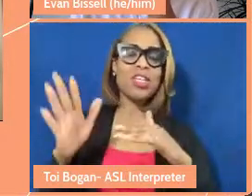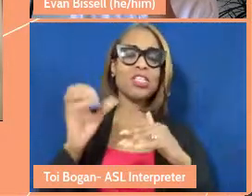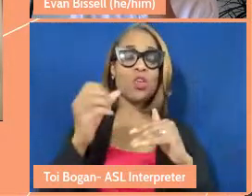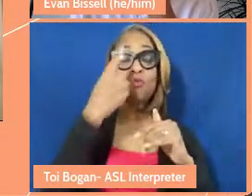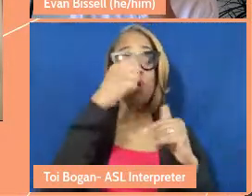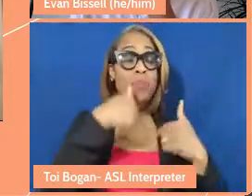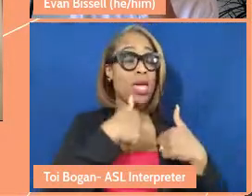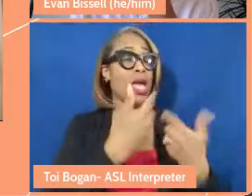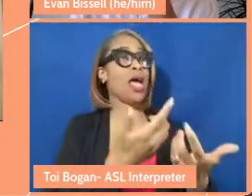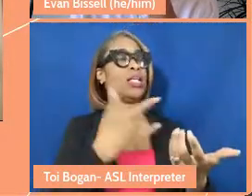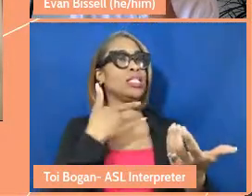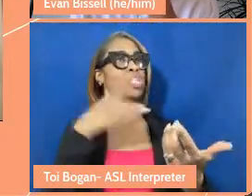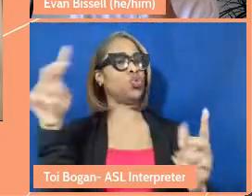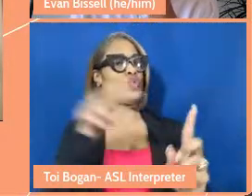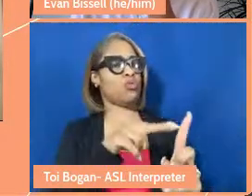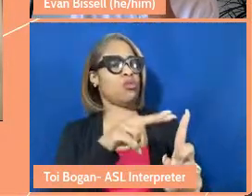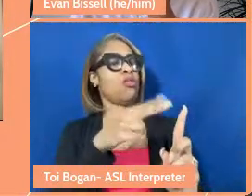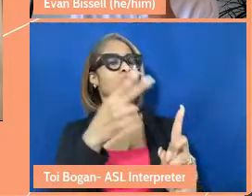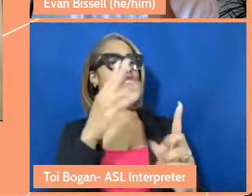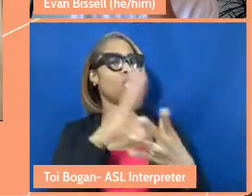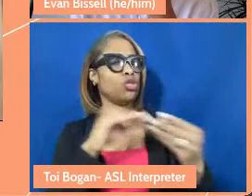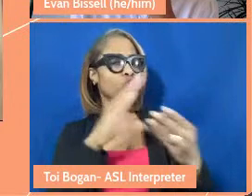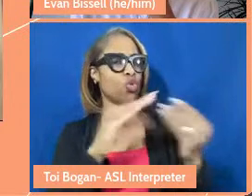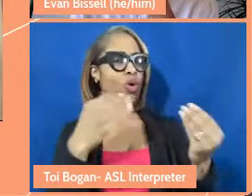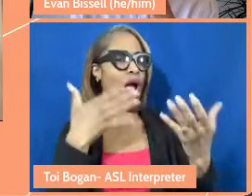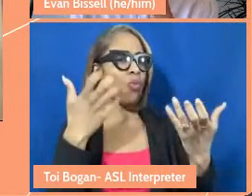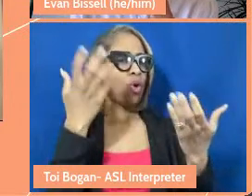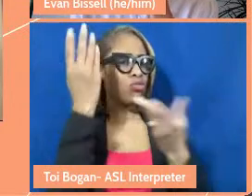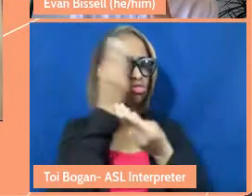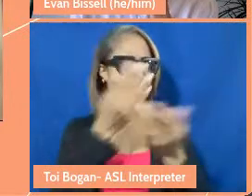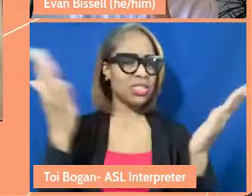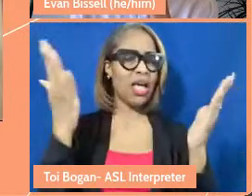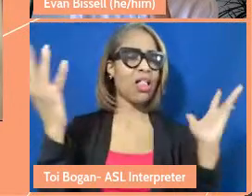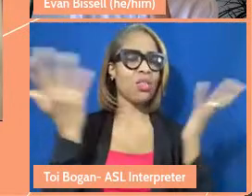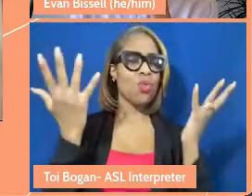that I want to tell, what are the stories that I want to report? And I am very interested in